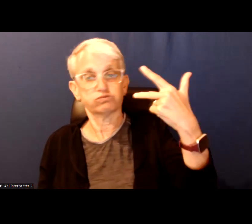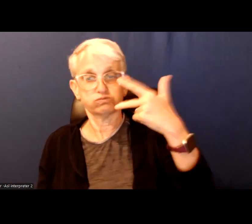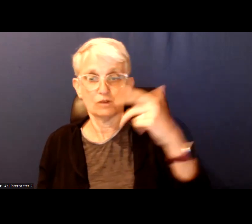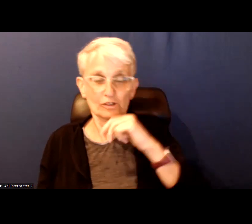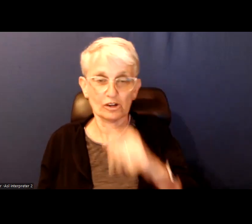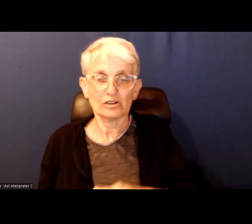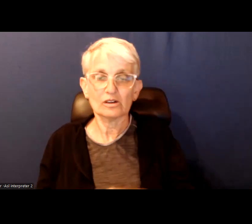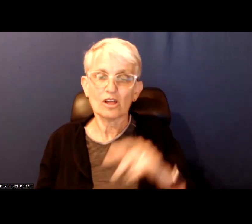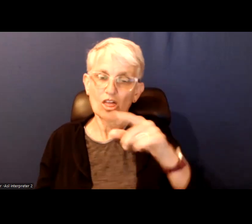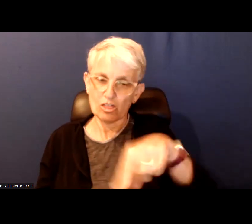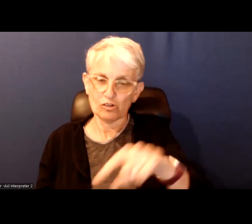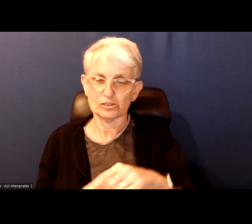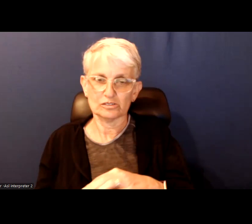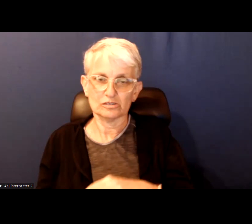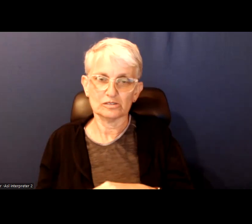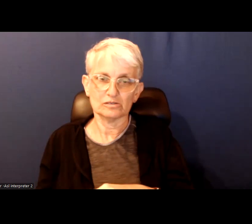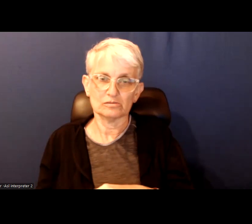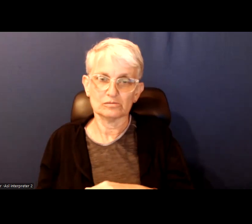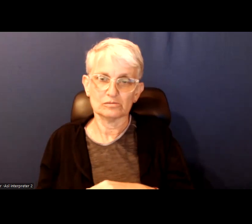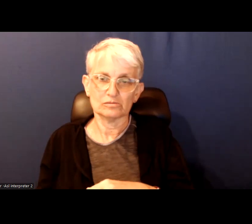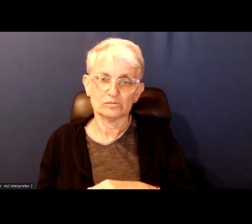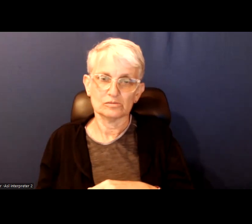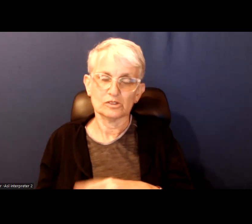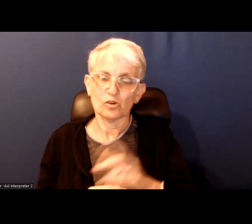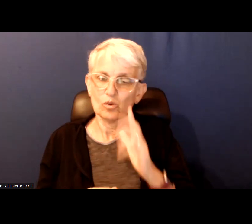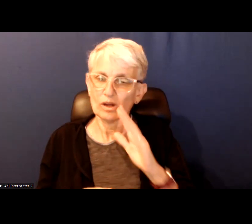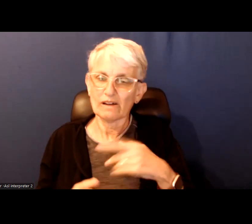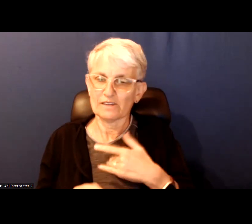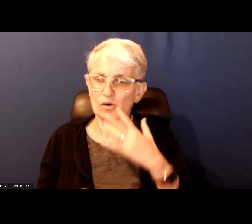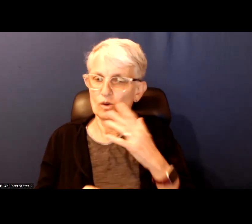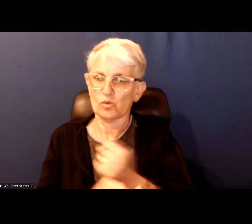And those are the people that I hope will eventually win on June 26.